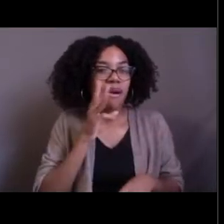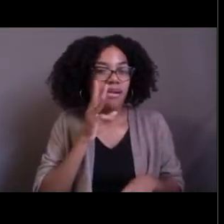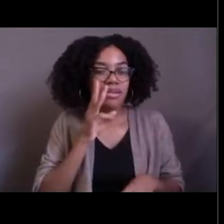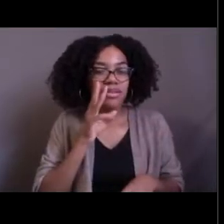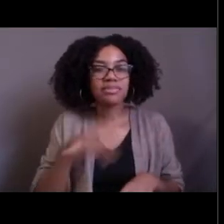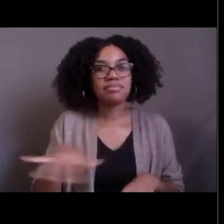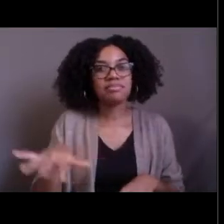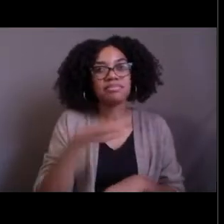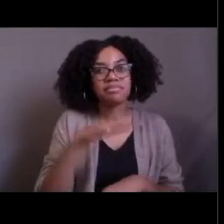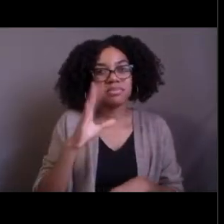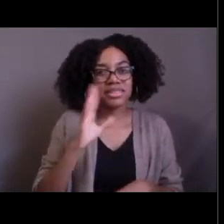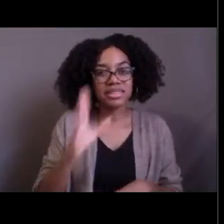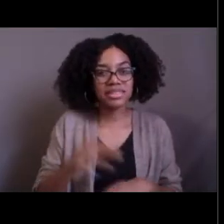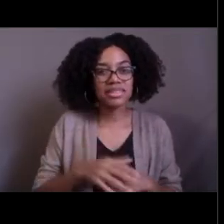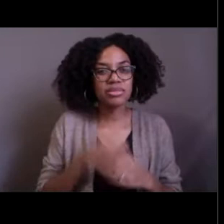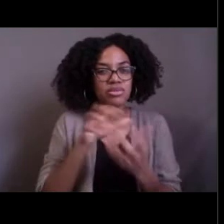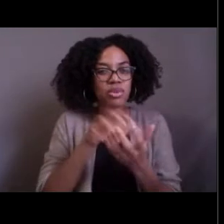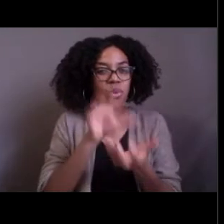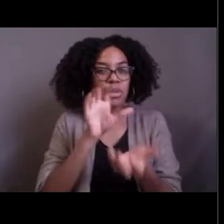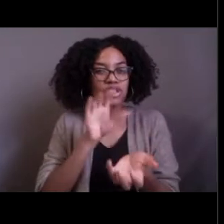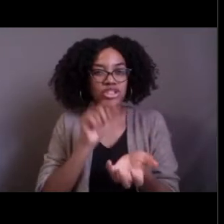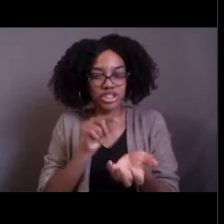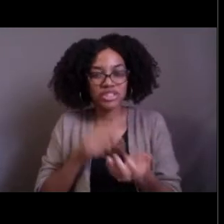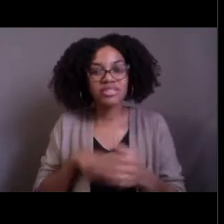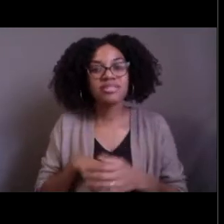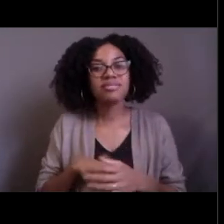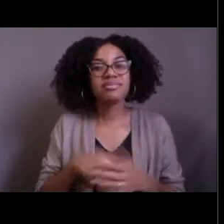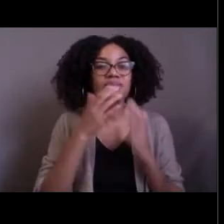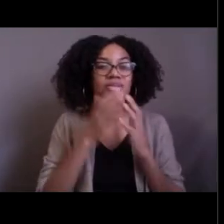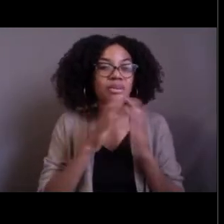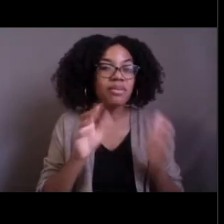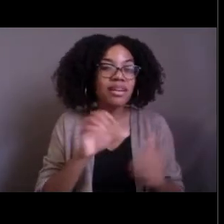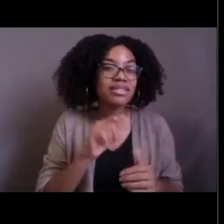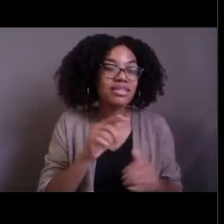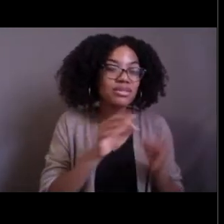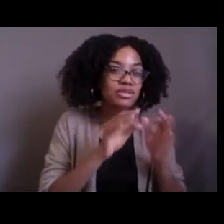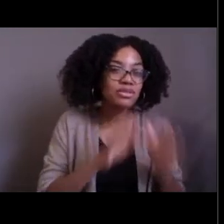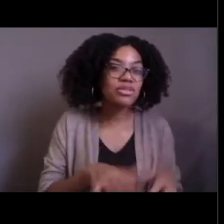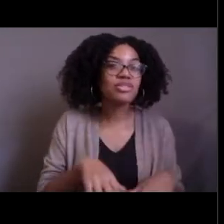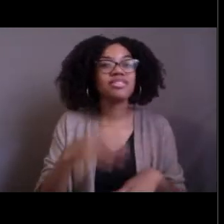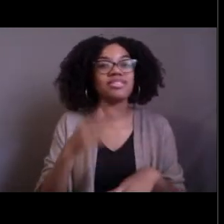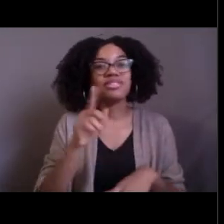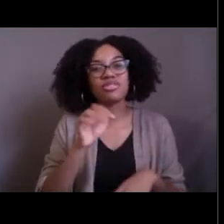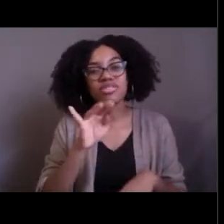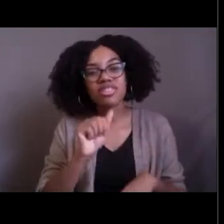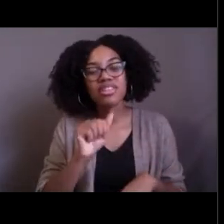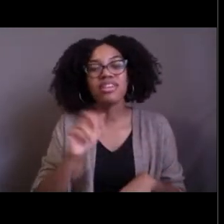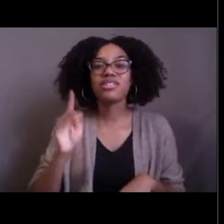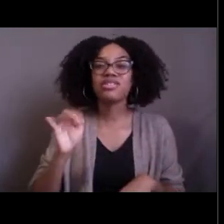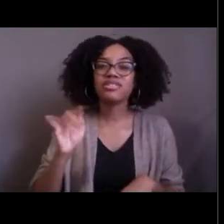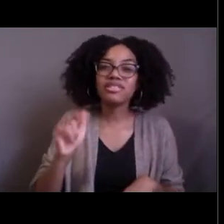And having said that, thank you to our American sign language interpreters, Trisha and Crystal. We're appreciative of having you.